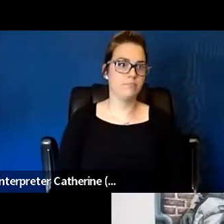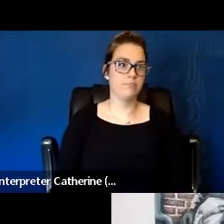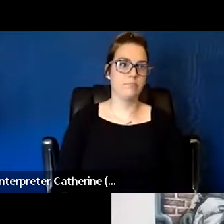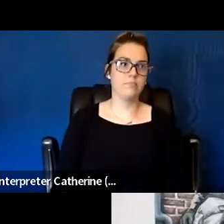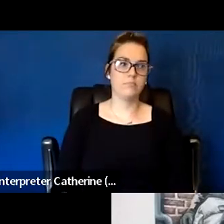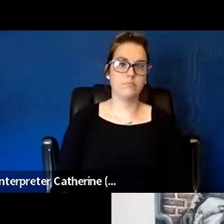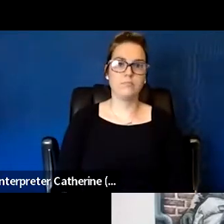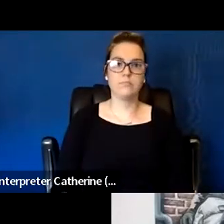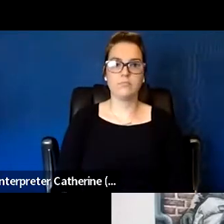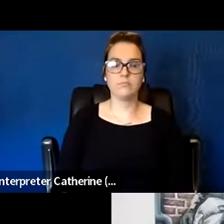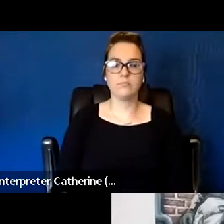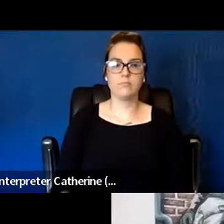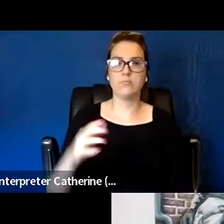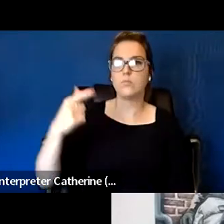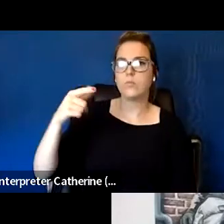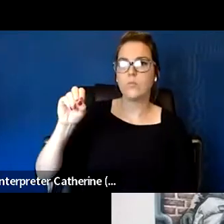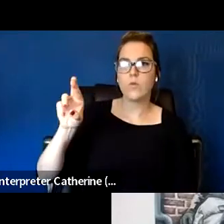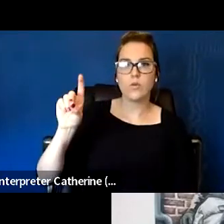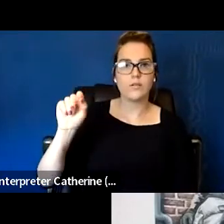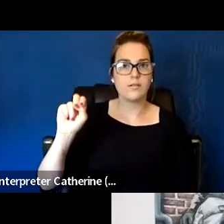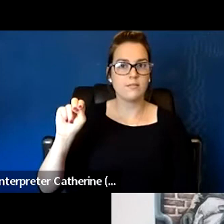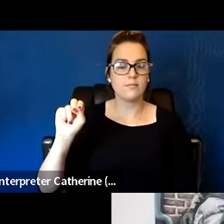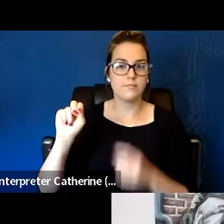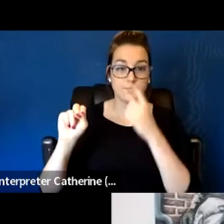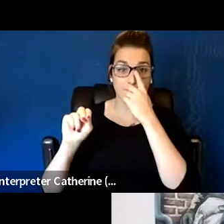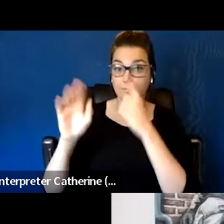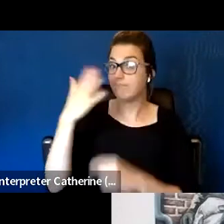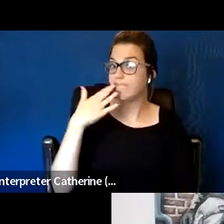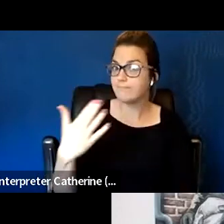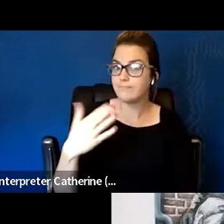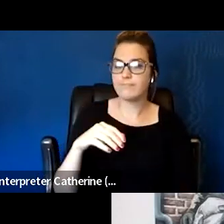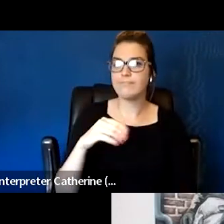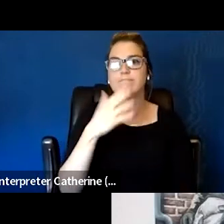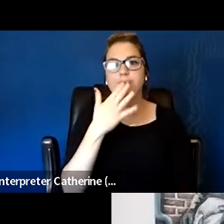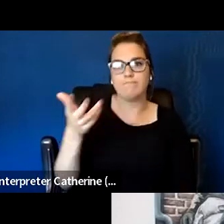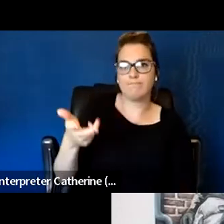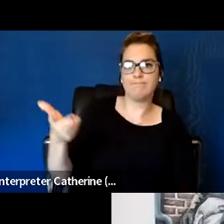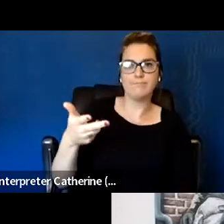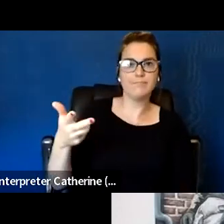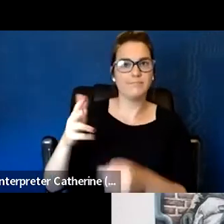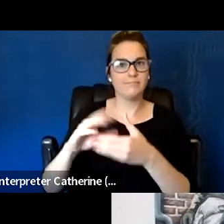Thanks. It's interesting to, thanks Donald for teeing off, with the Housing First,